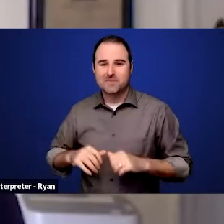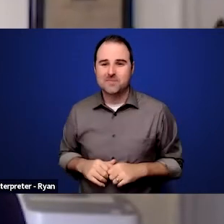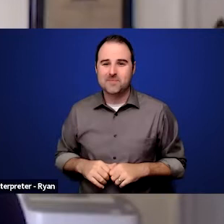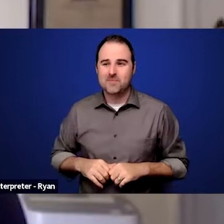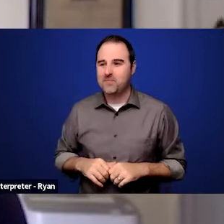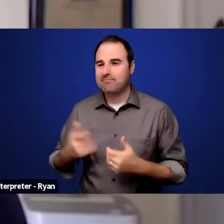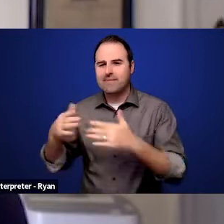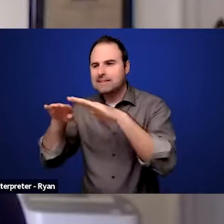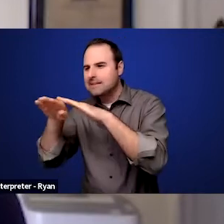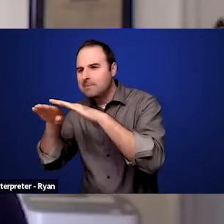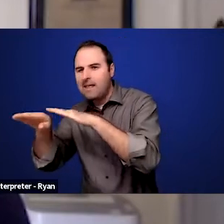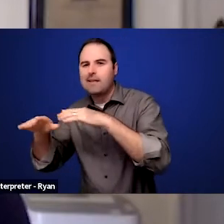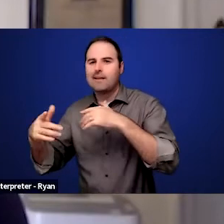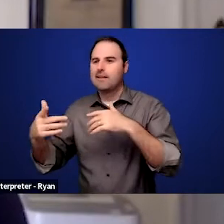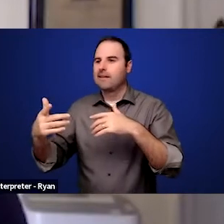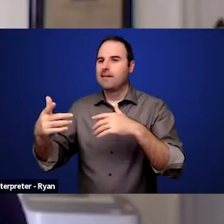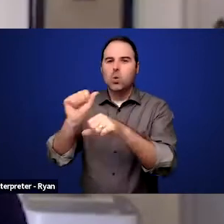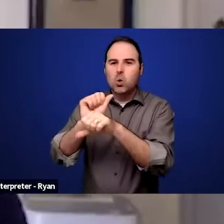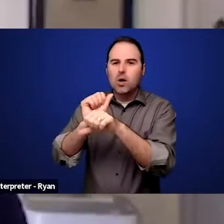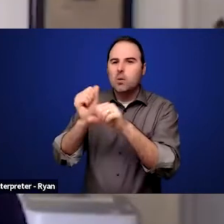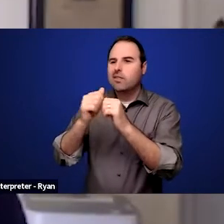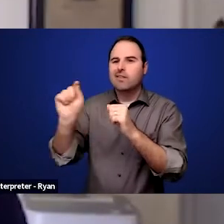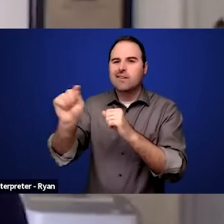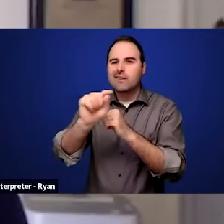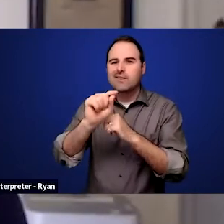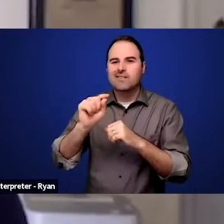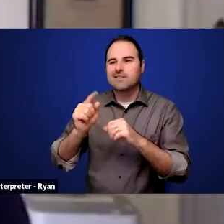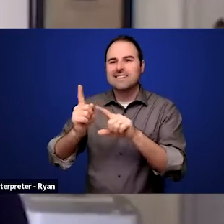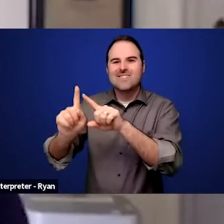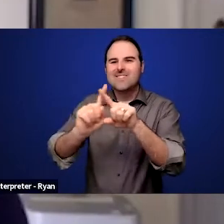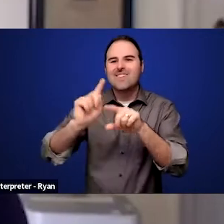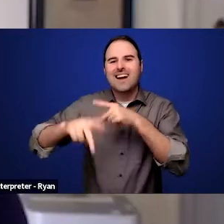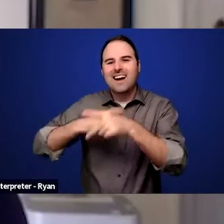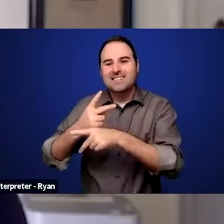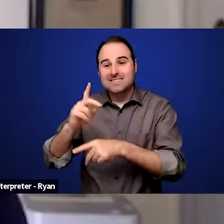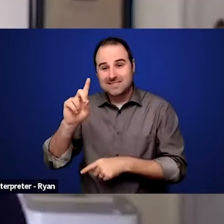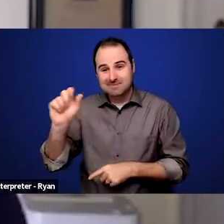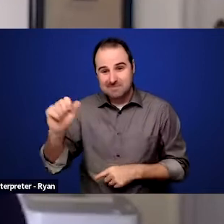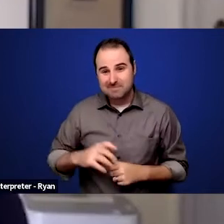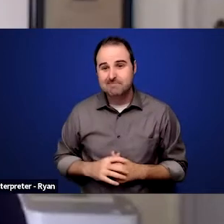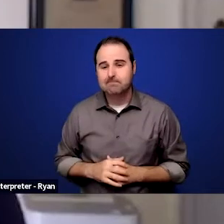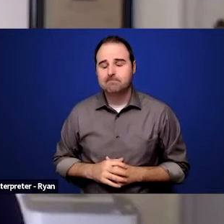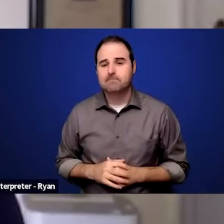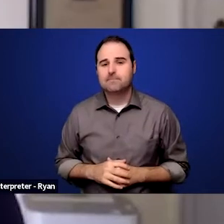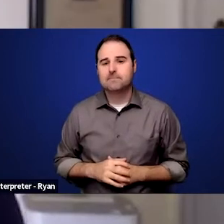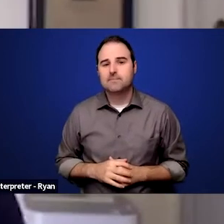working with people who have different forms of disabilities. One of the big issues I think for me is